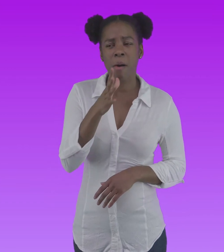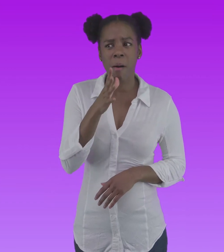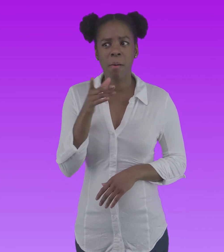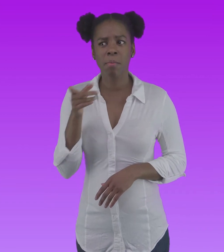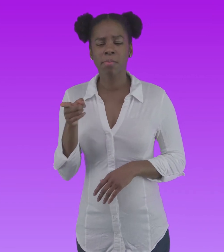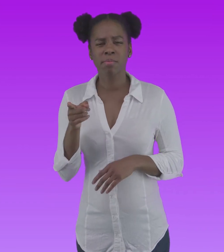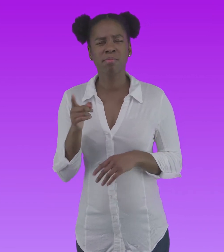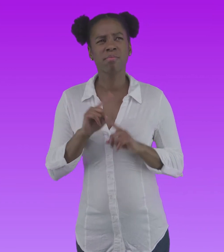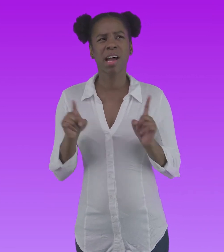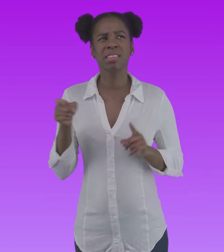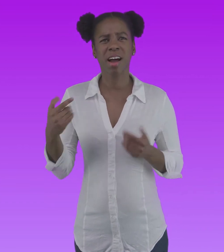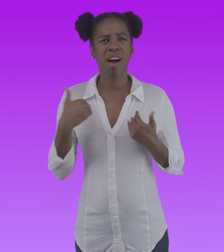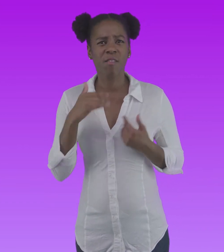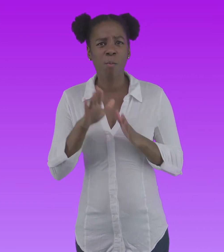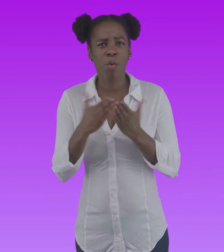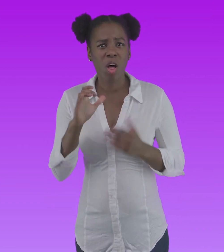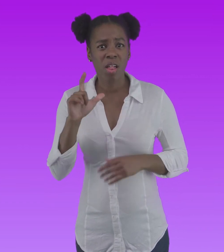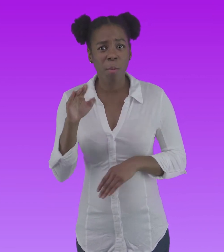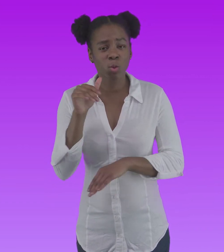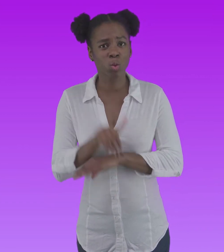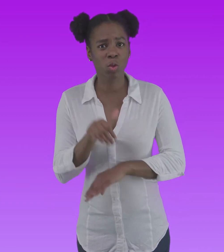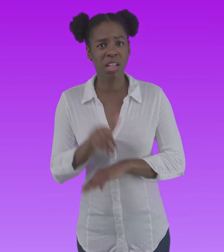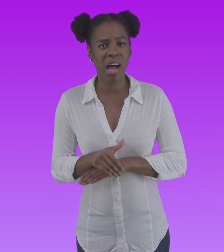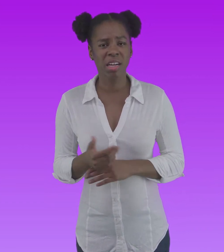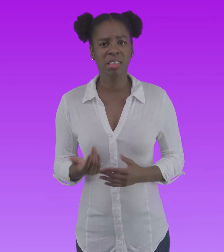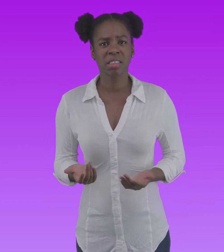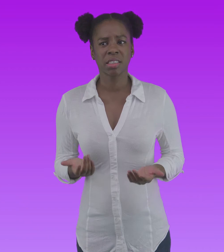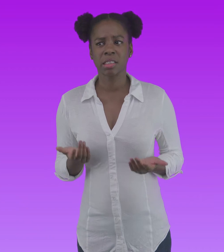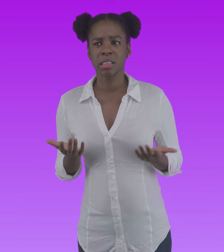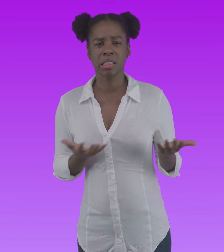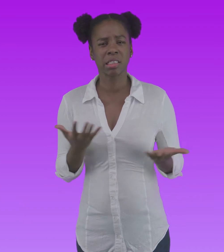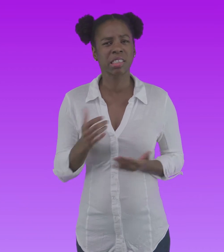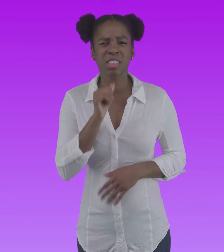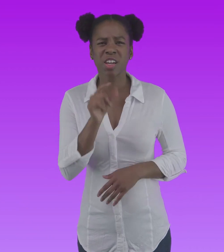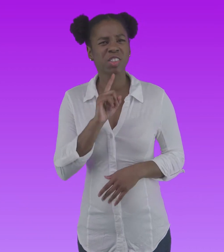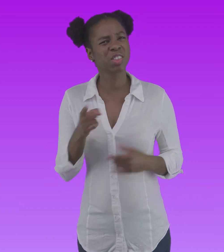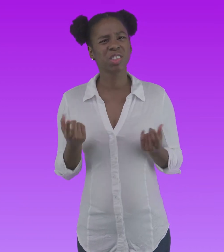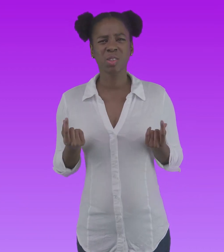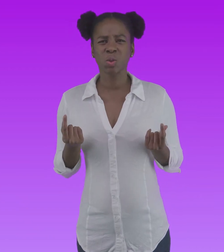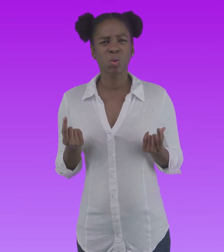But she has her book club tonight. I’m not sure what to do?